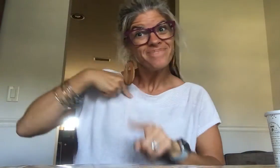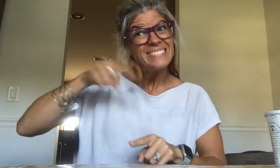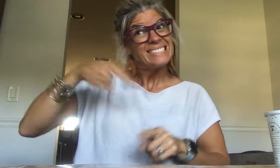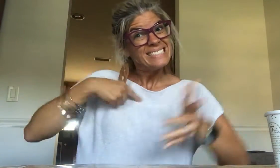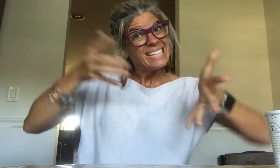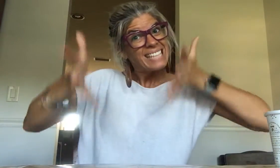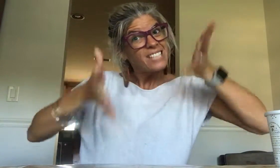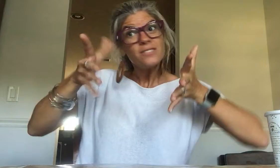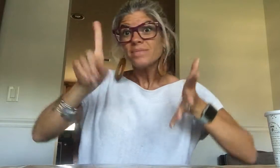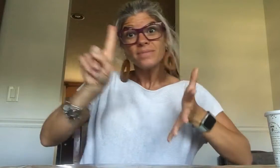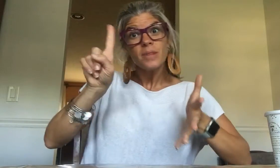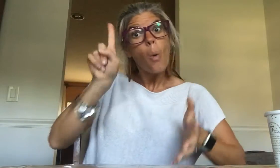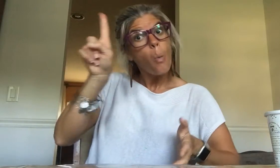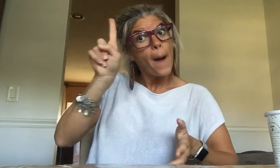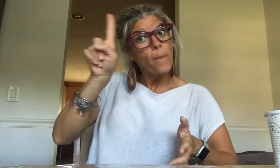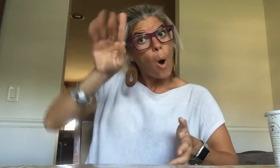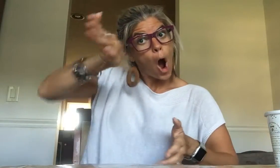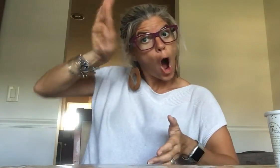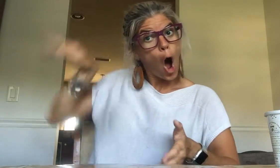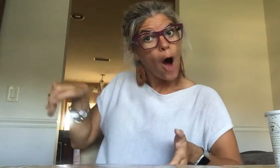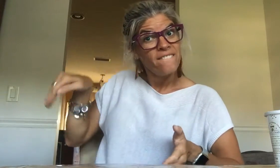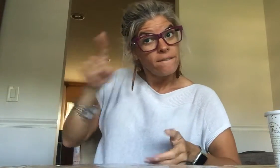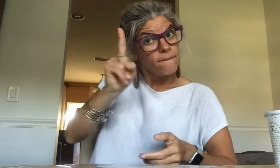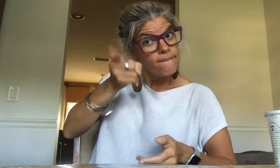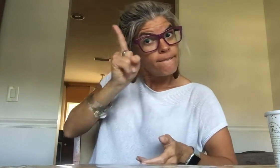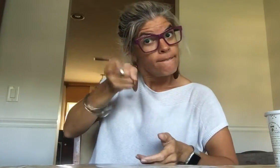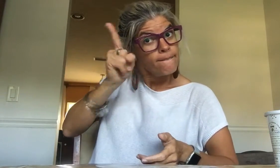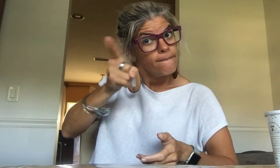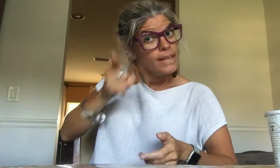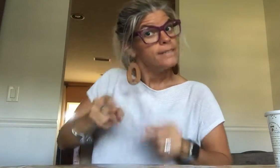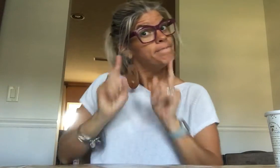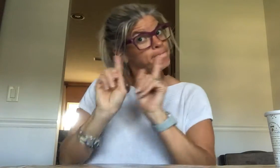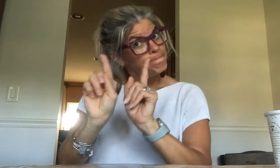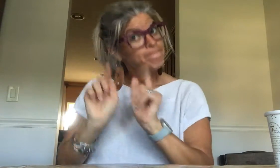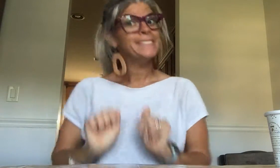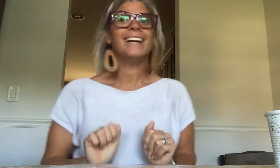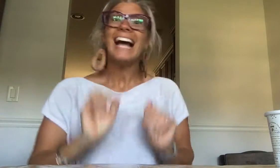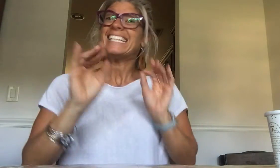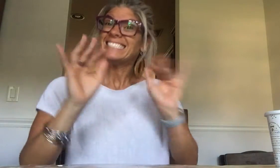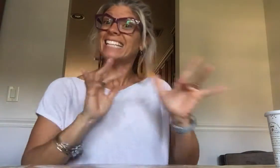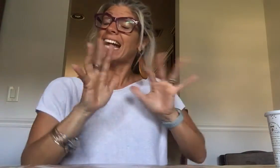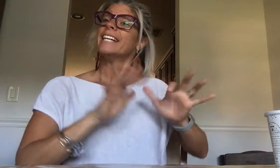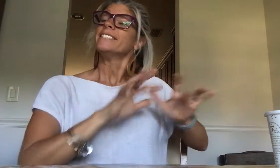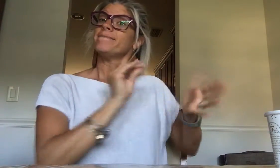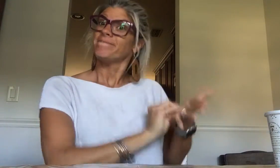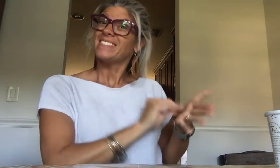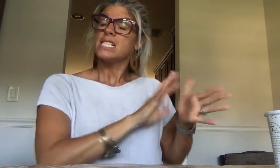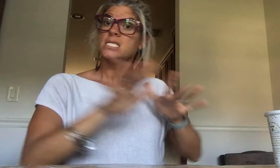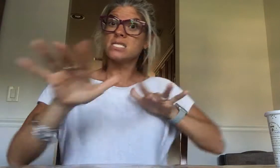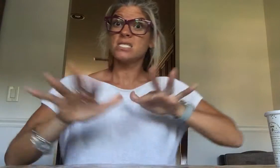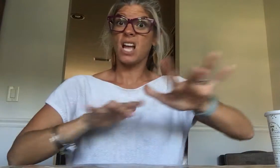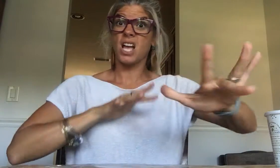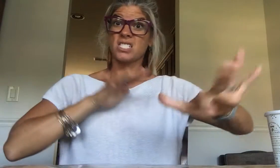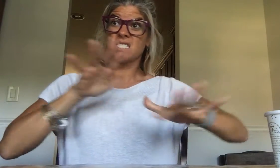I'd gesture my warnings like "one more time and I'll dock a point" I tried to keep managing the class, keeping track of it all